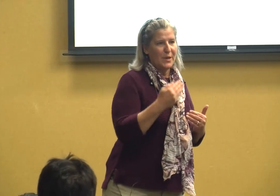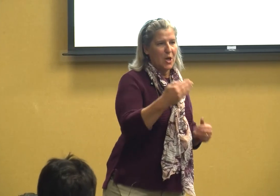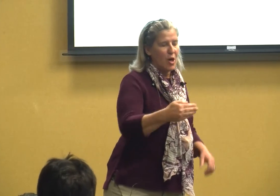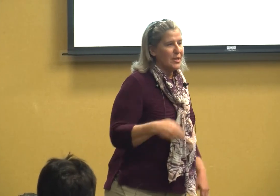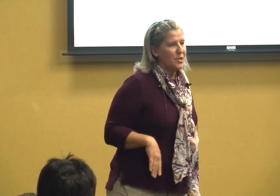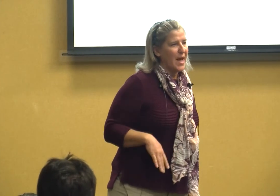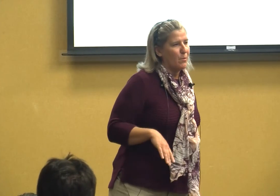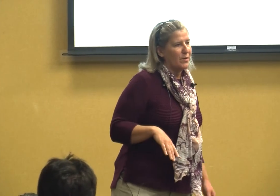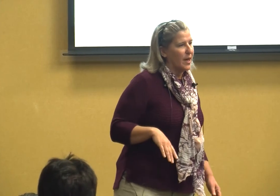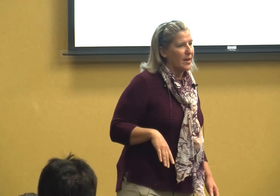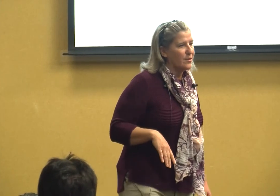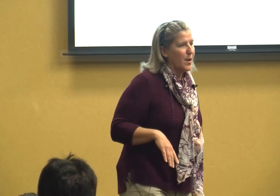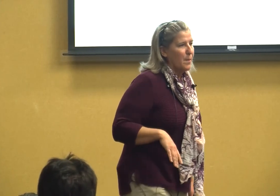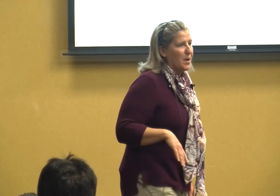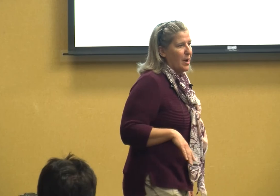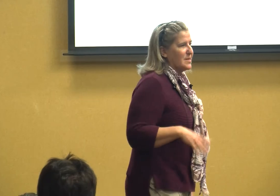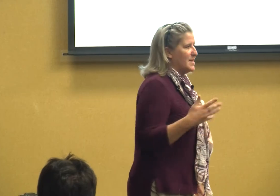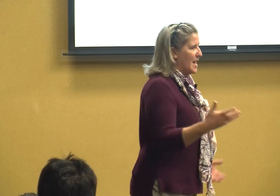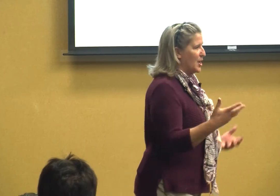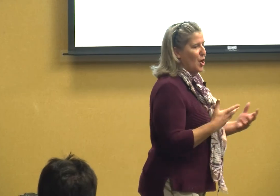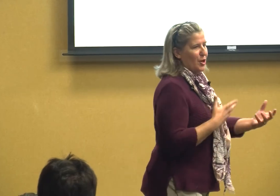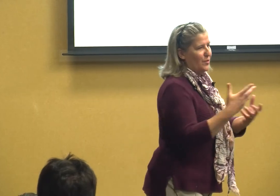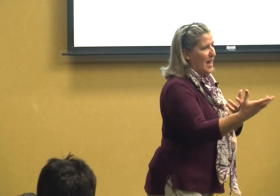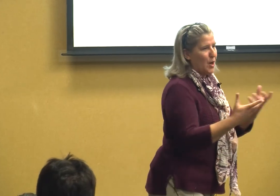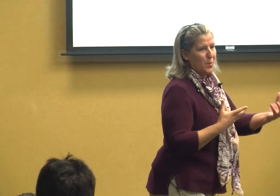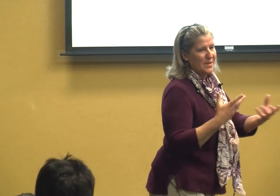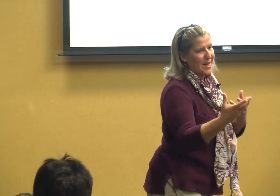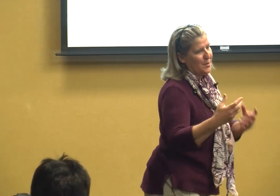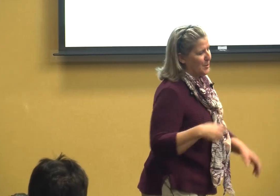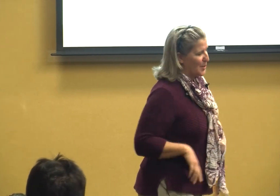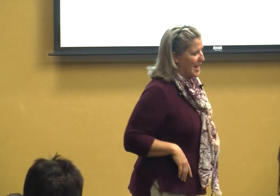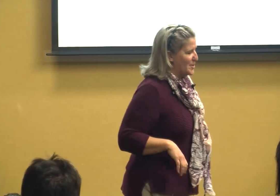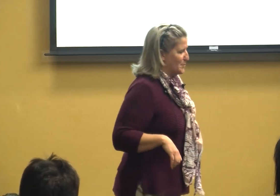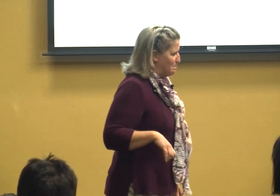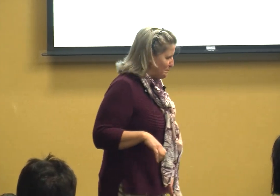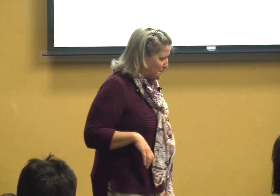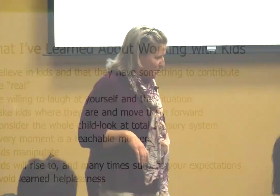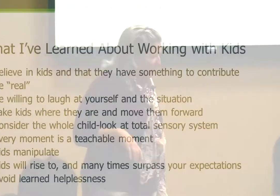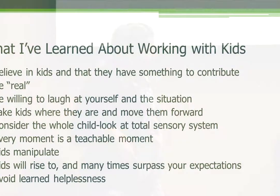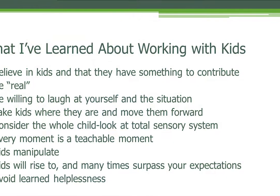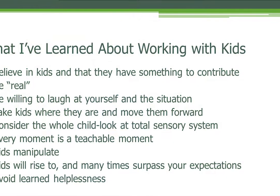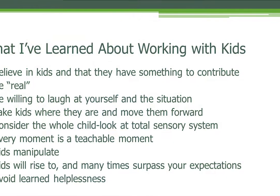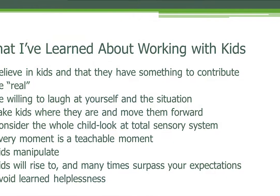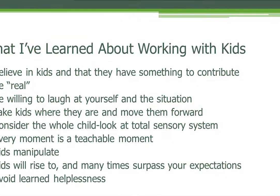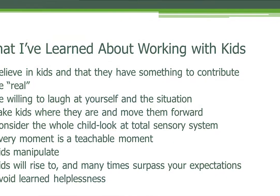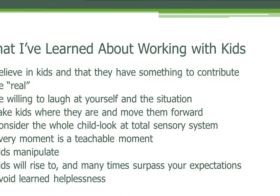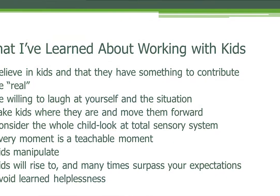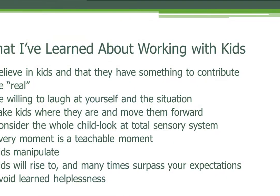acknowledge that with kids because then that opens that communication I have to be willing